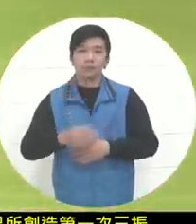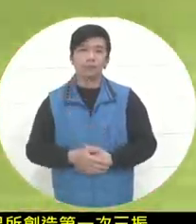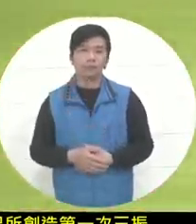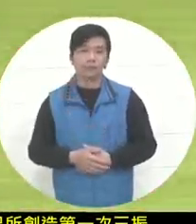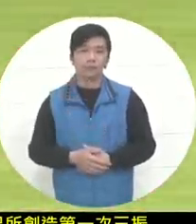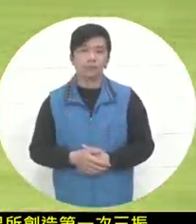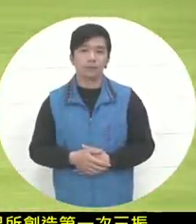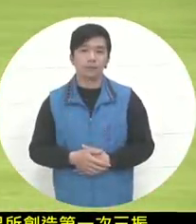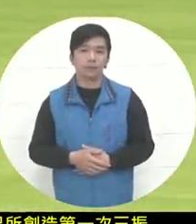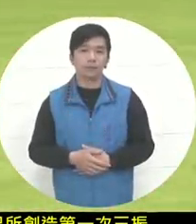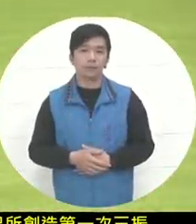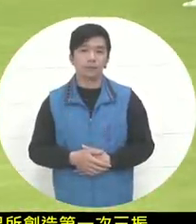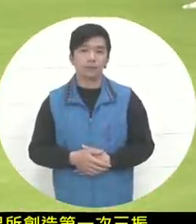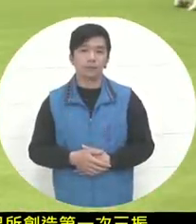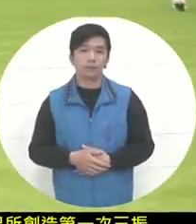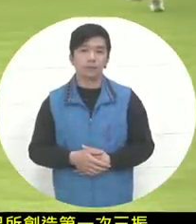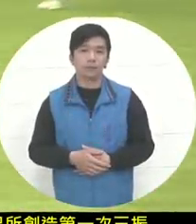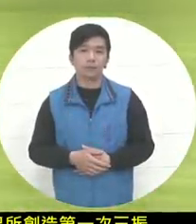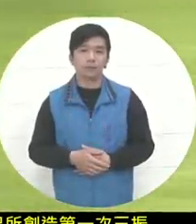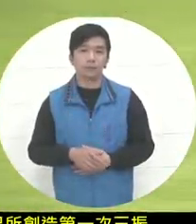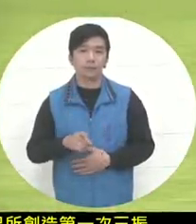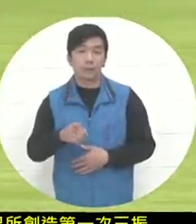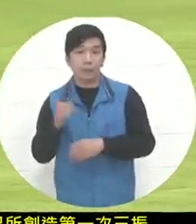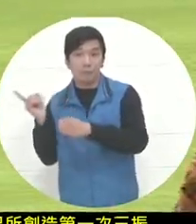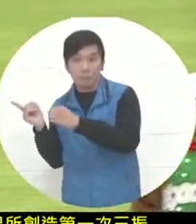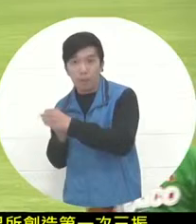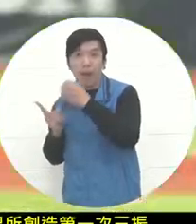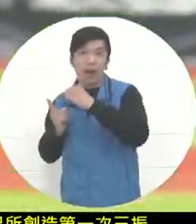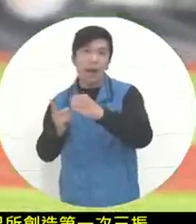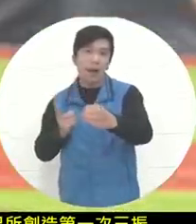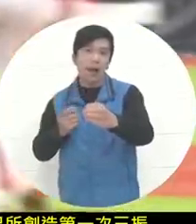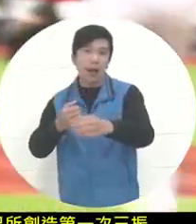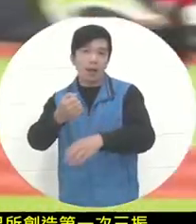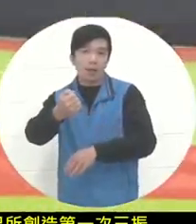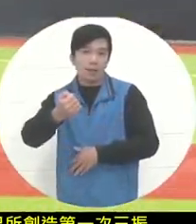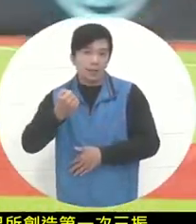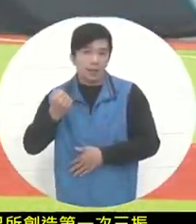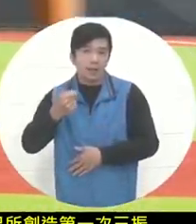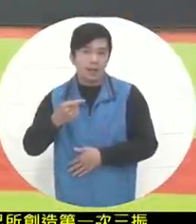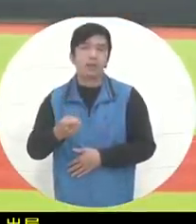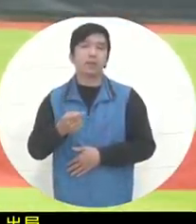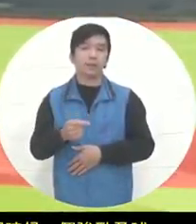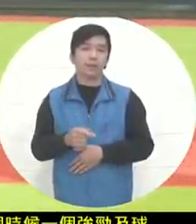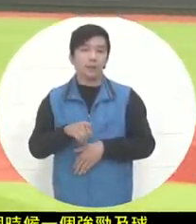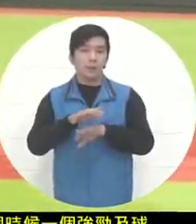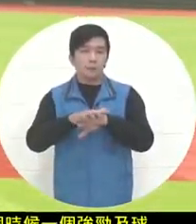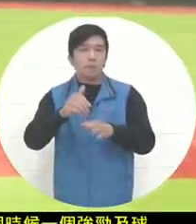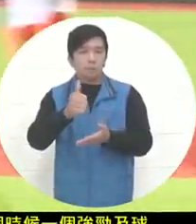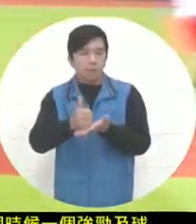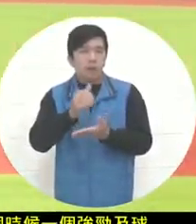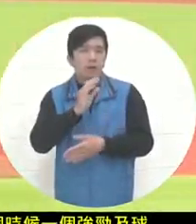in the lineup, Benzman hit a strong ball in the right half direction. The right hand handled it well